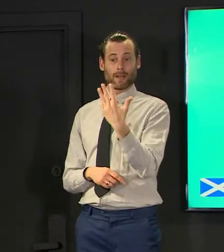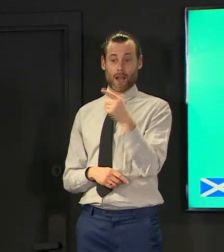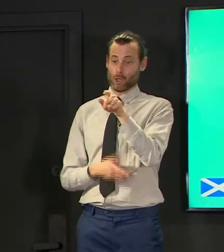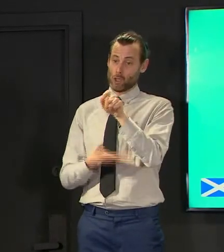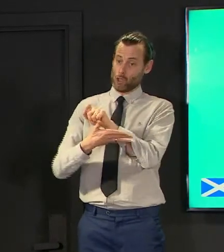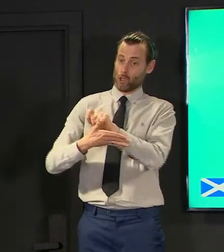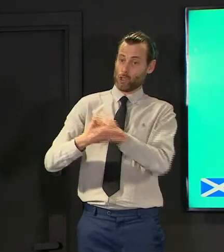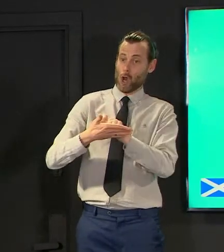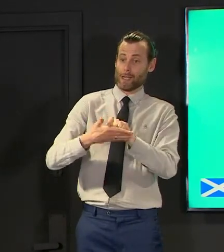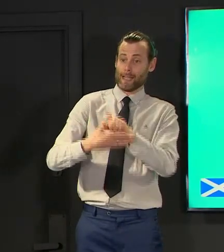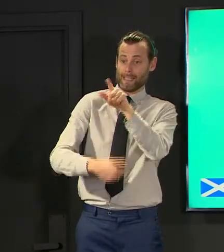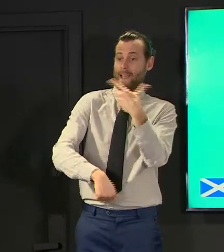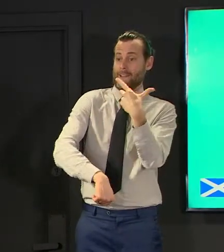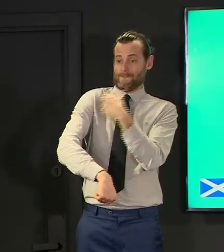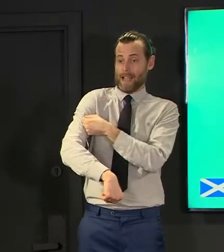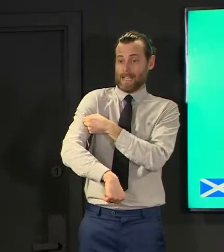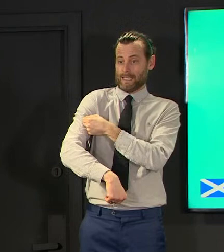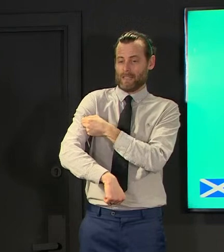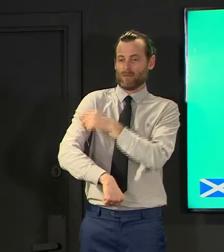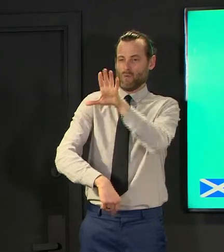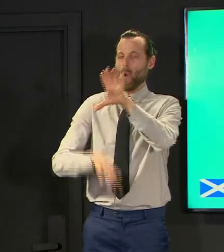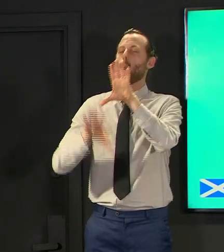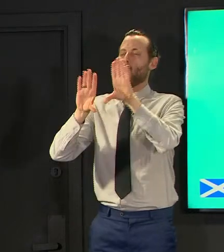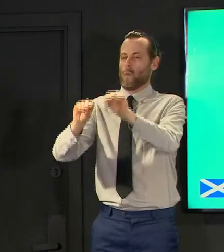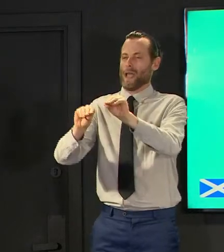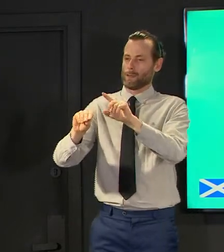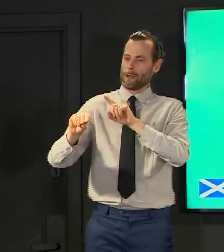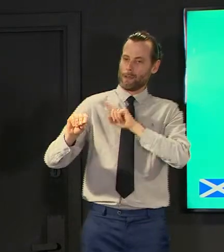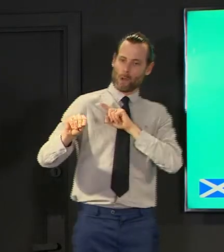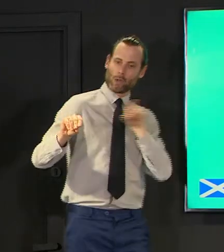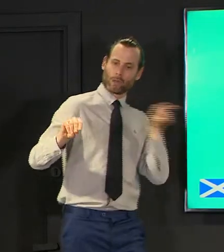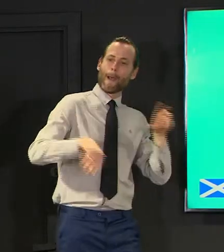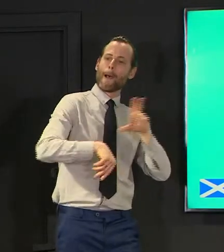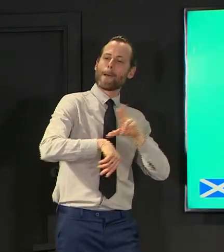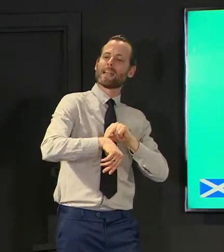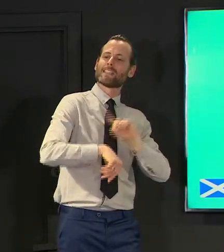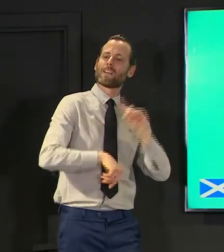you give it to a 20 year old police officer the jcvi says that is the wrong way around